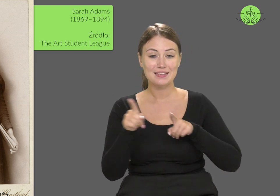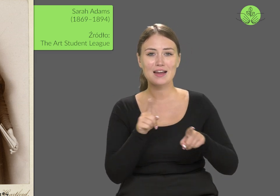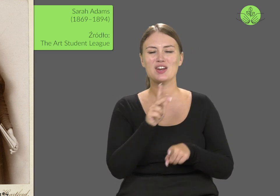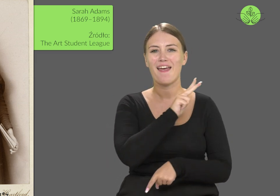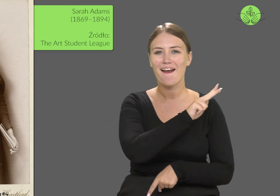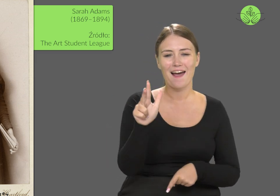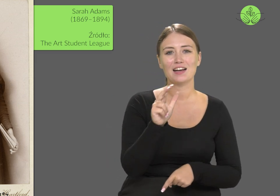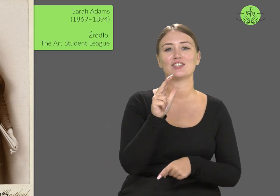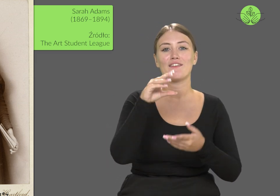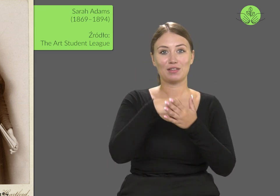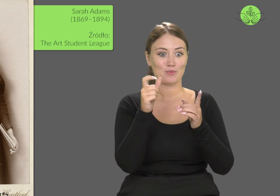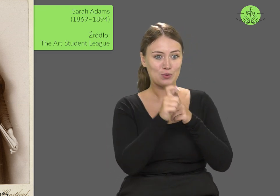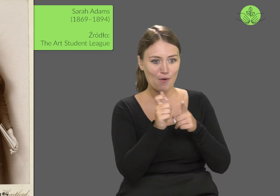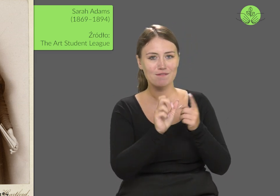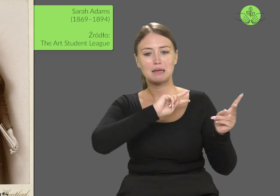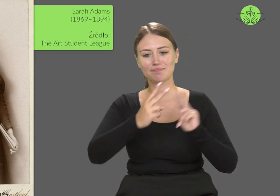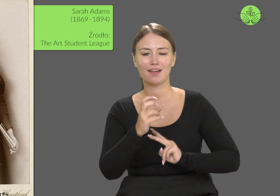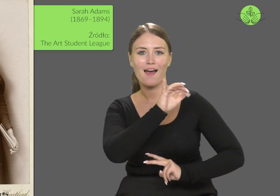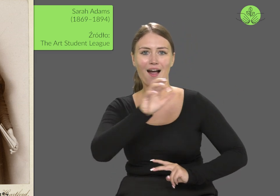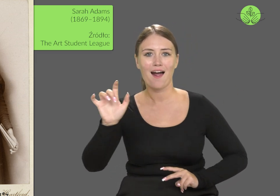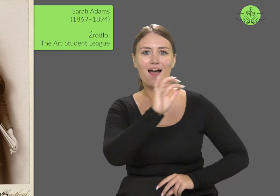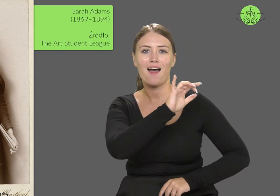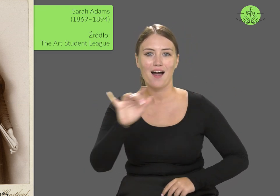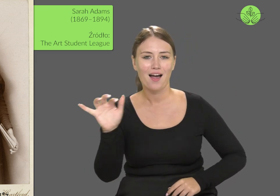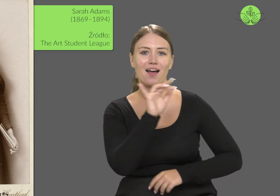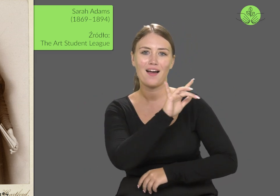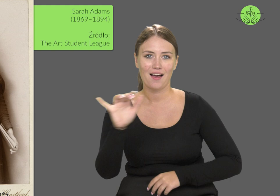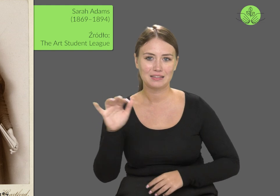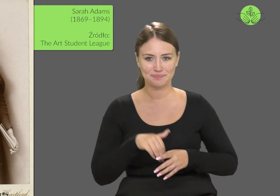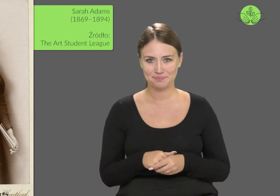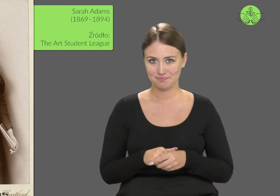which involved fingerspelling each word in the alphabet.